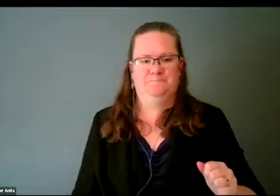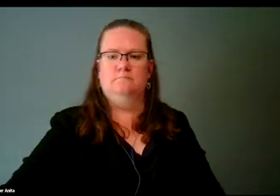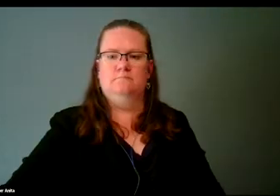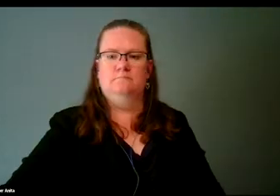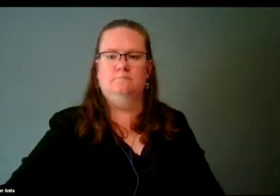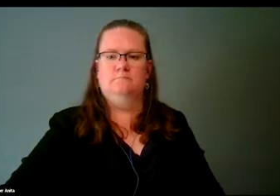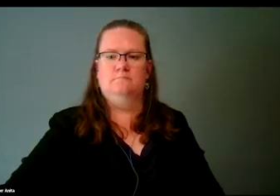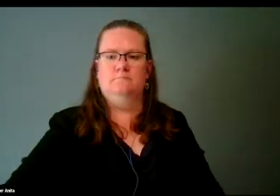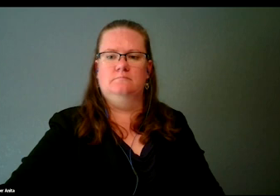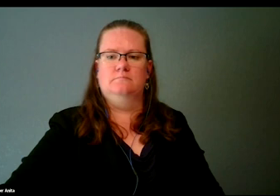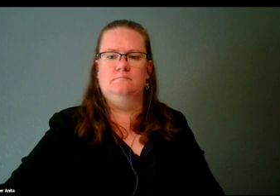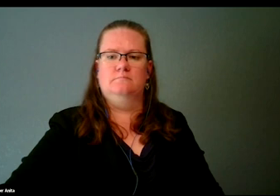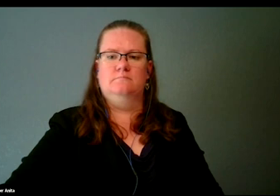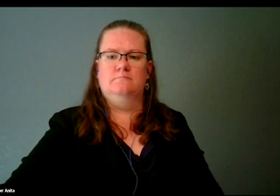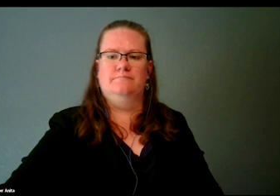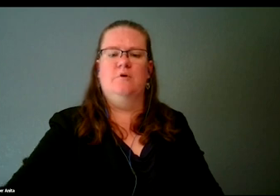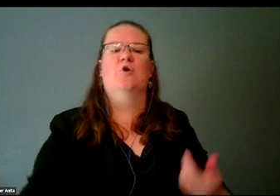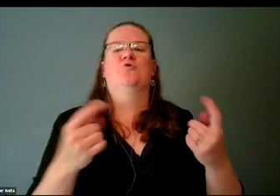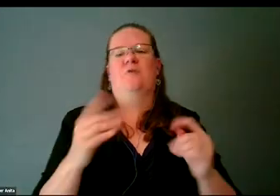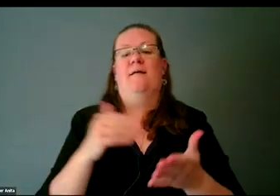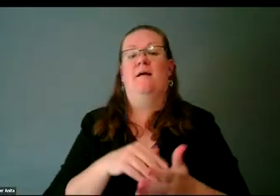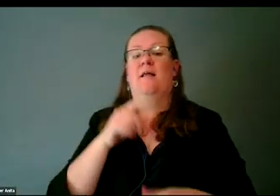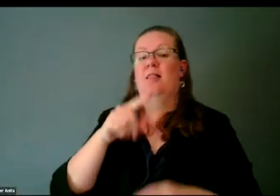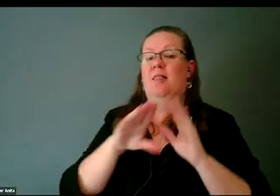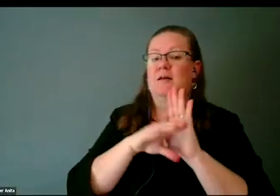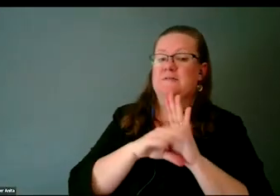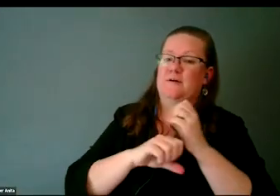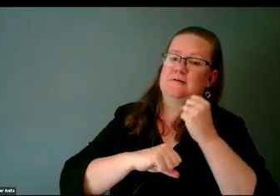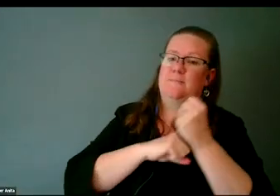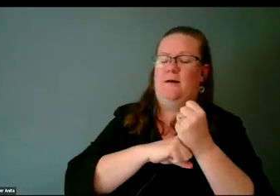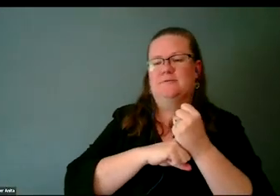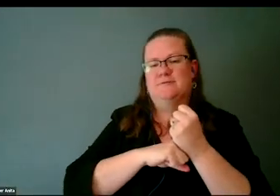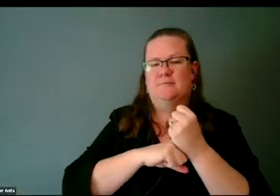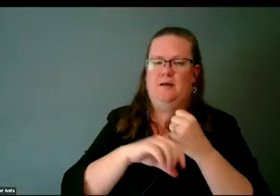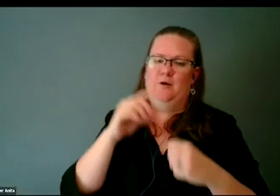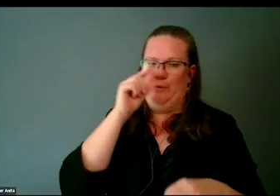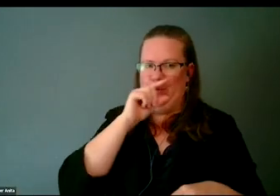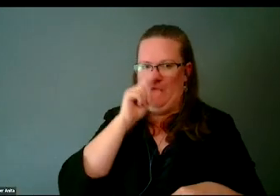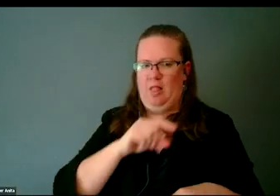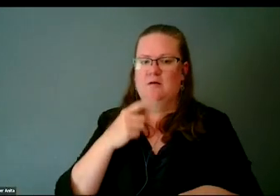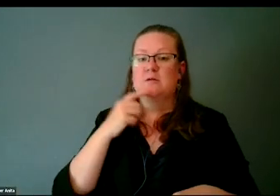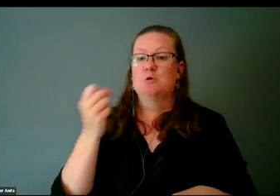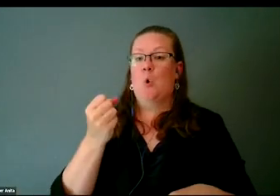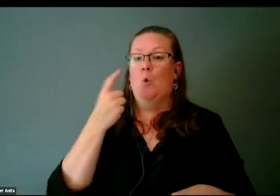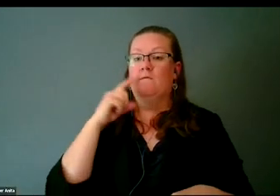This video is sponsored by Google. -Perfect. Thank you. [Video playing] Hold for photo. Three, two, one.